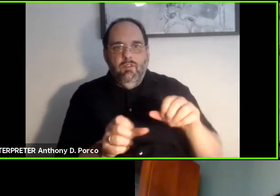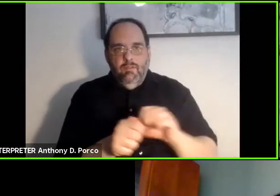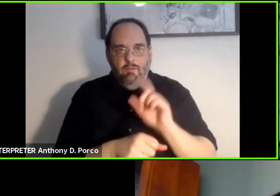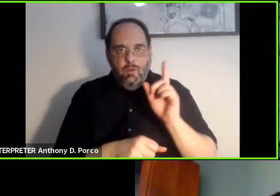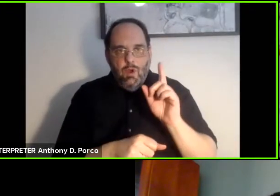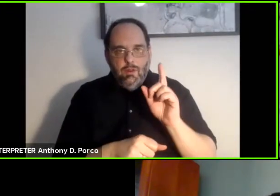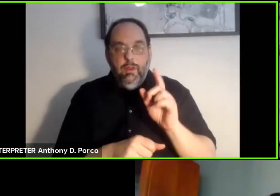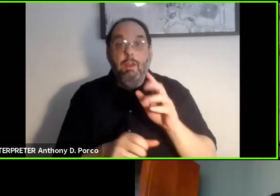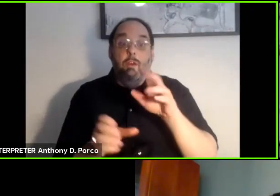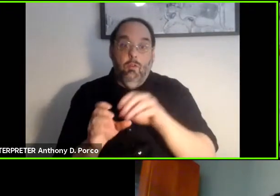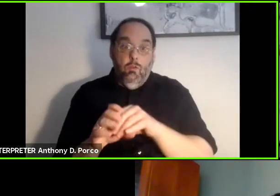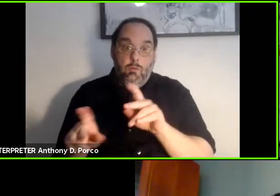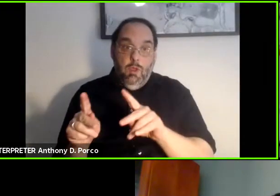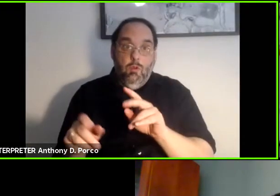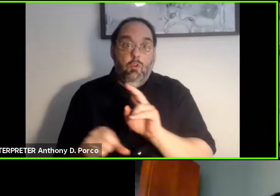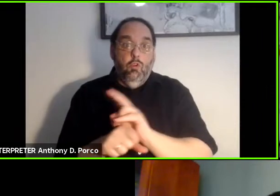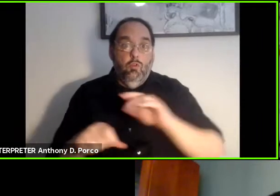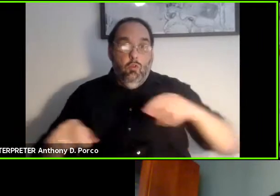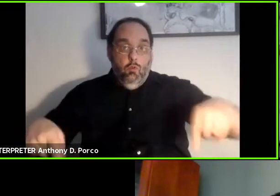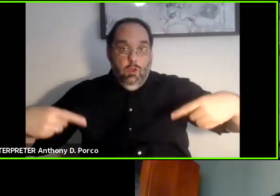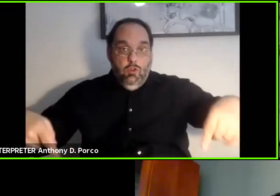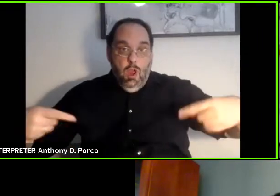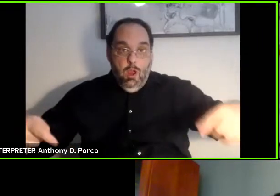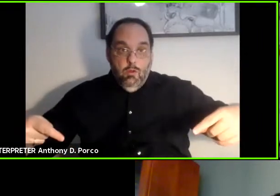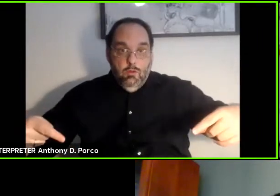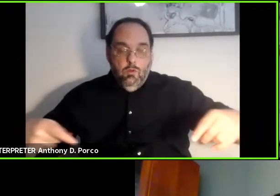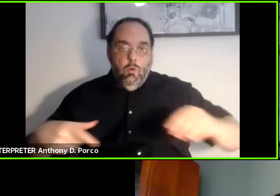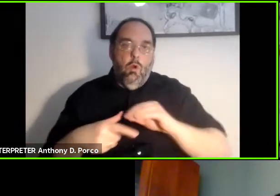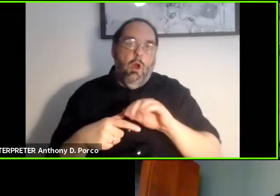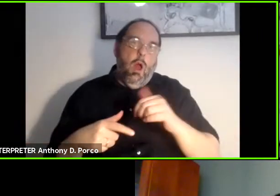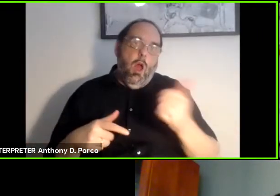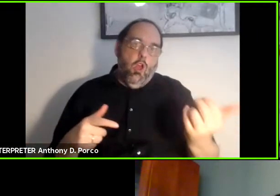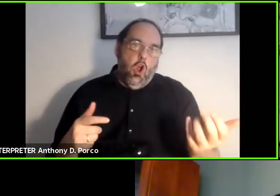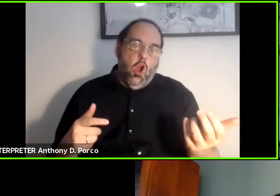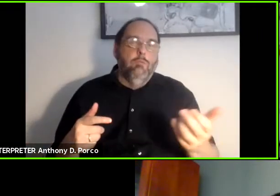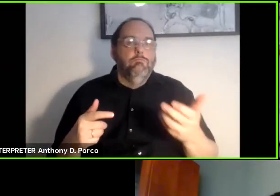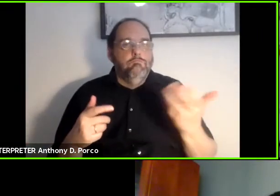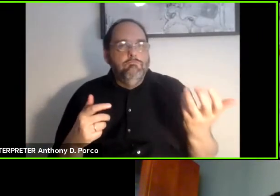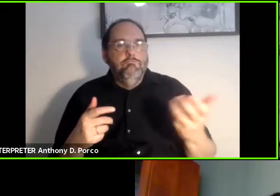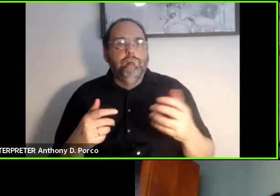including people who use wheelchairs or other mobility devices, people who